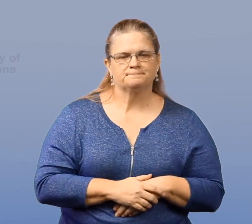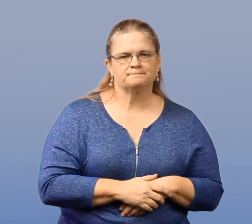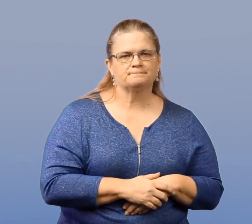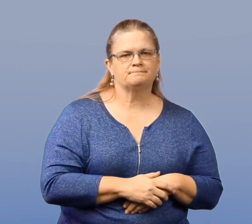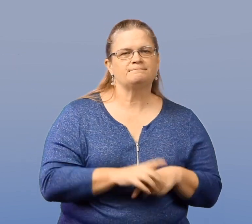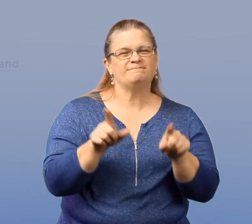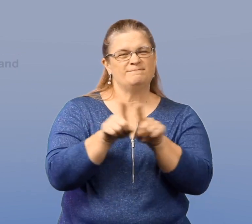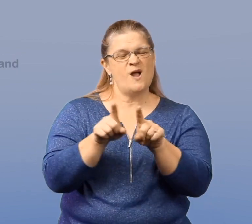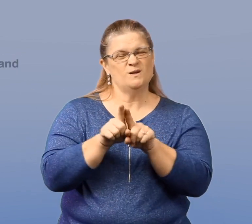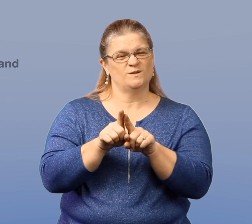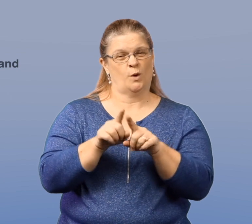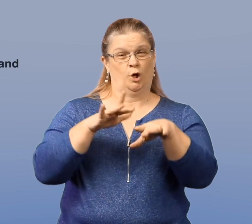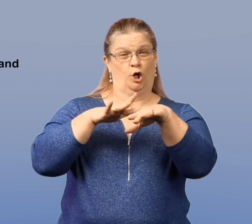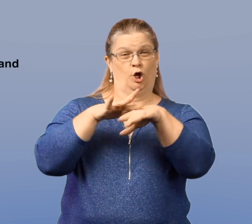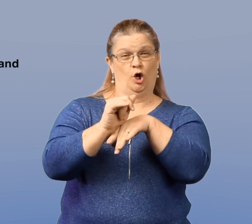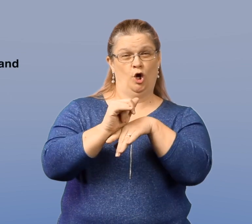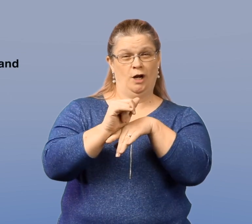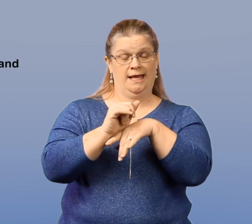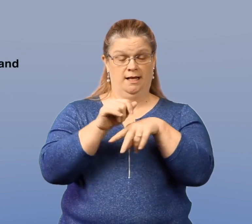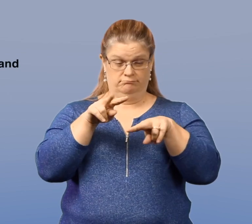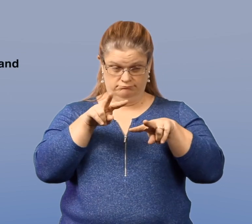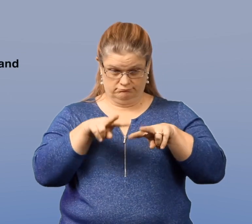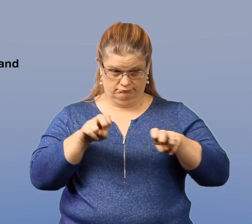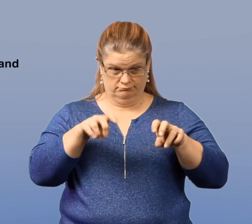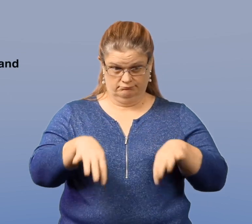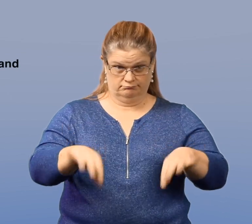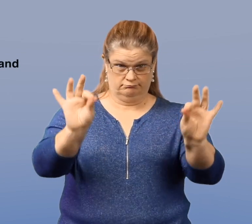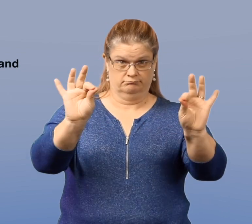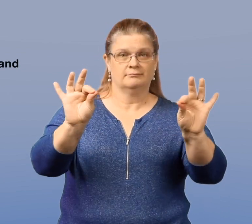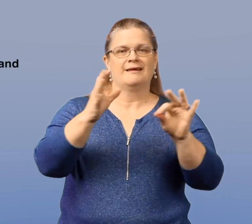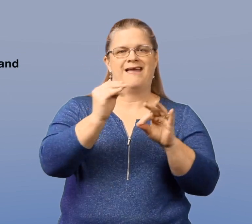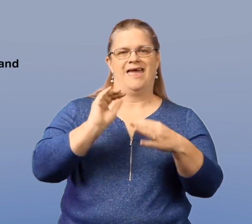Also, early detection and intervention are very helpful.